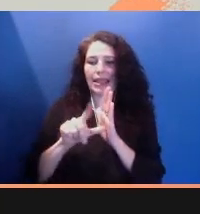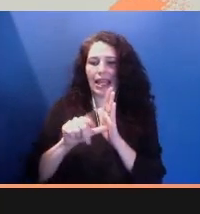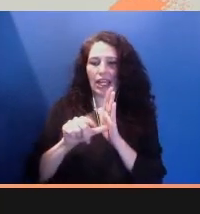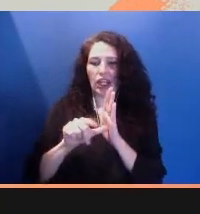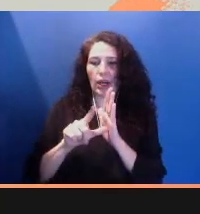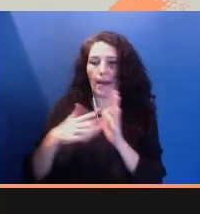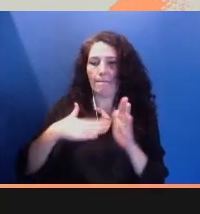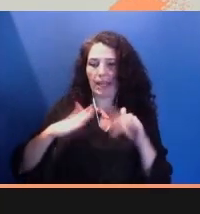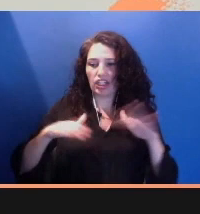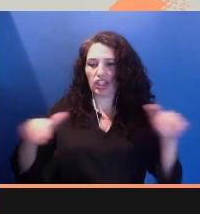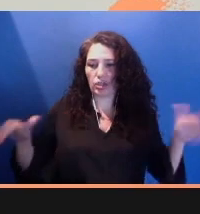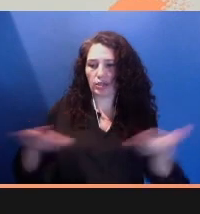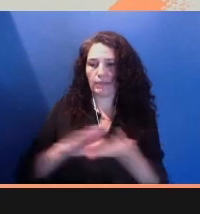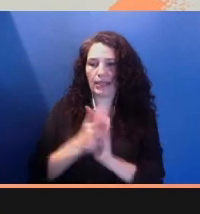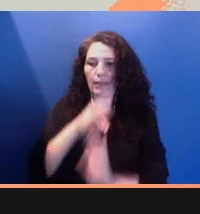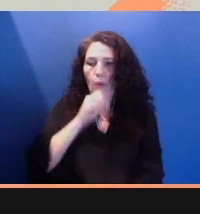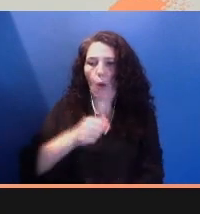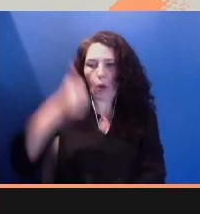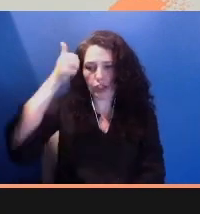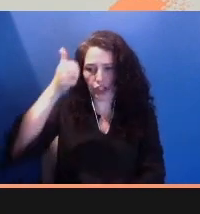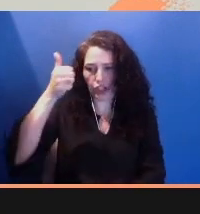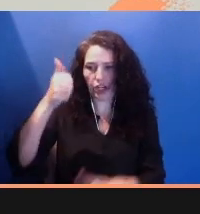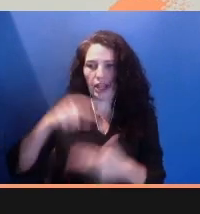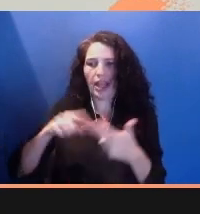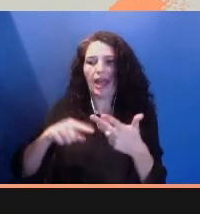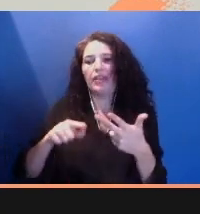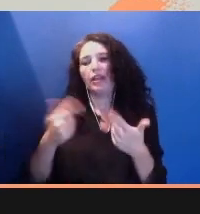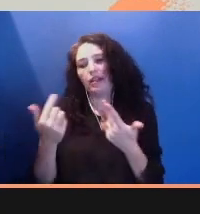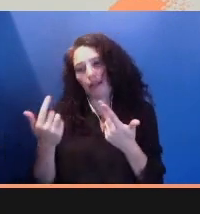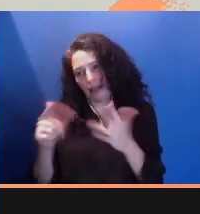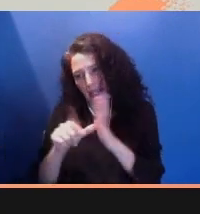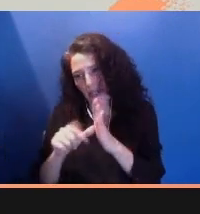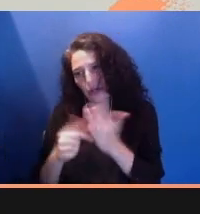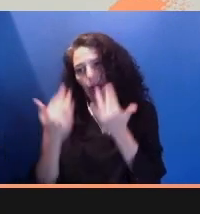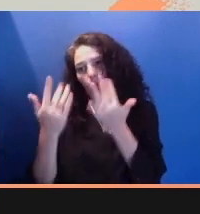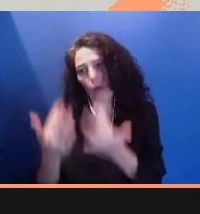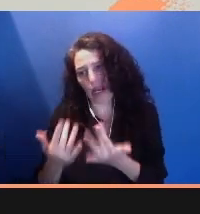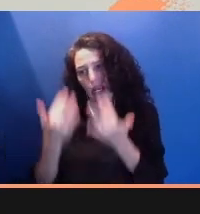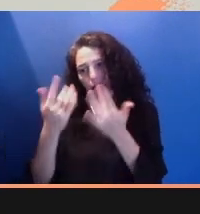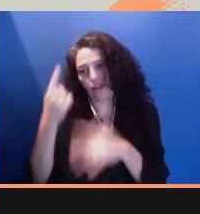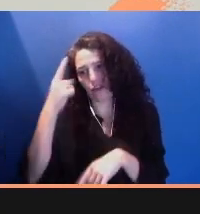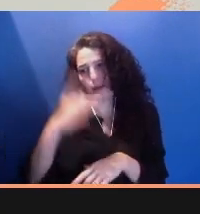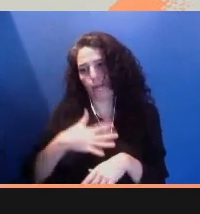And then I was waiting for my mother to go so that I did not out her in her lifetime.